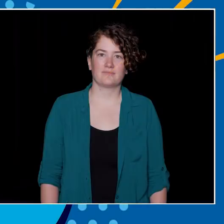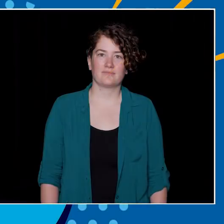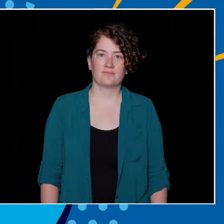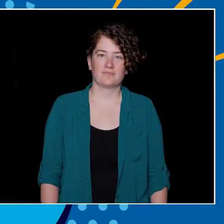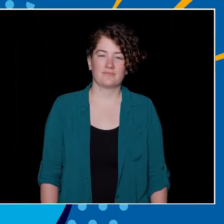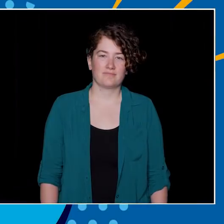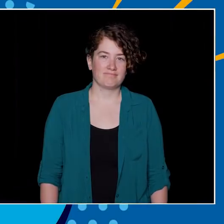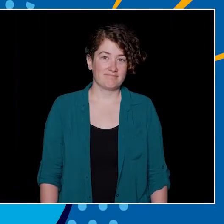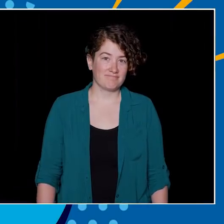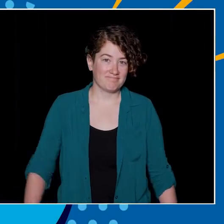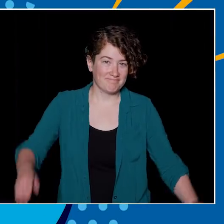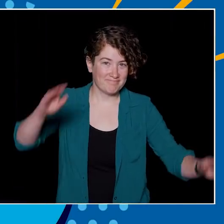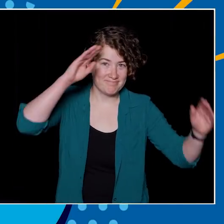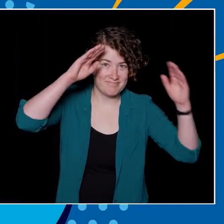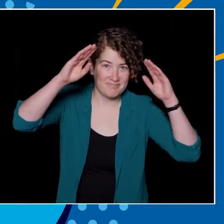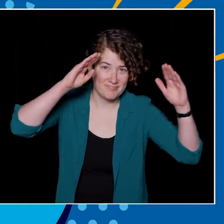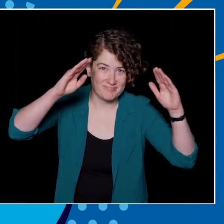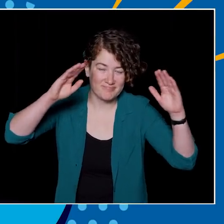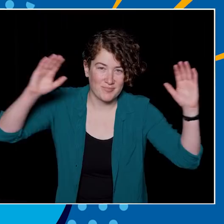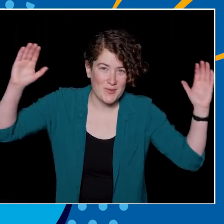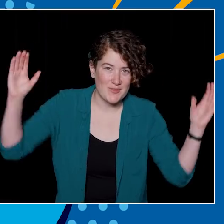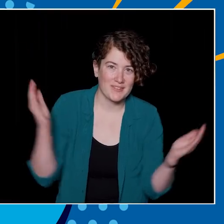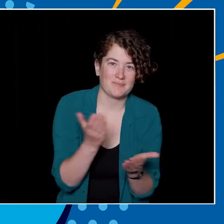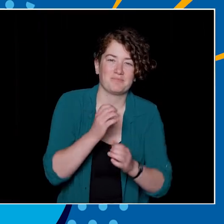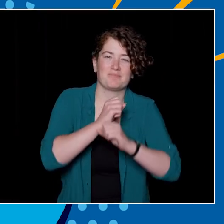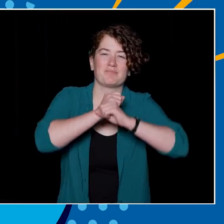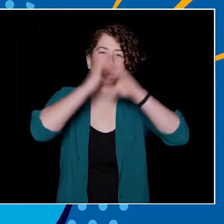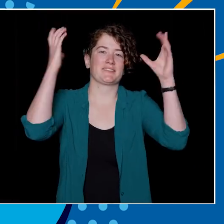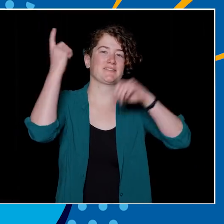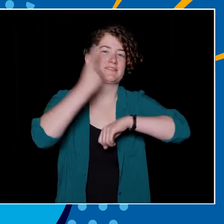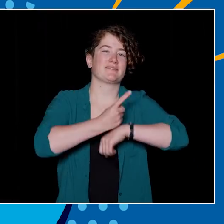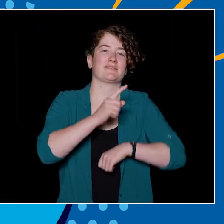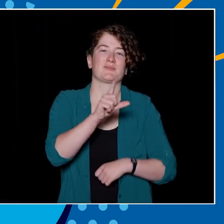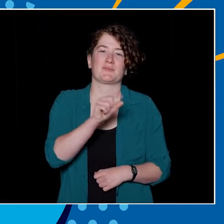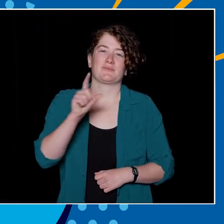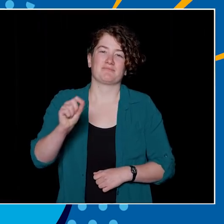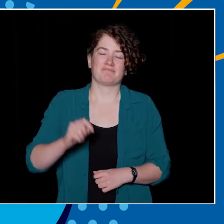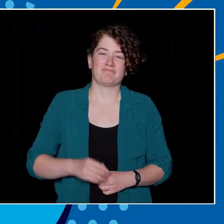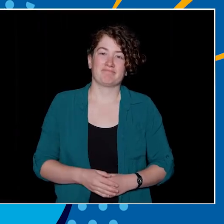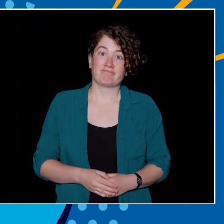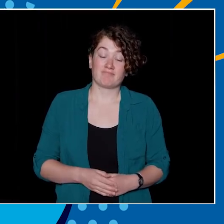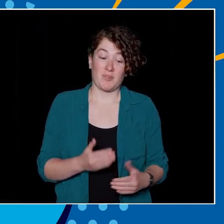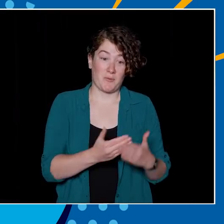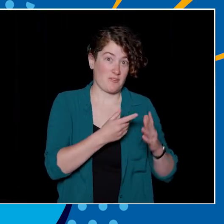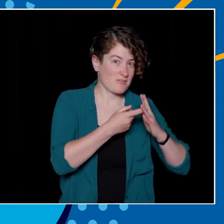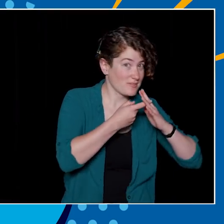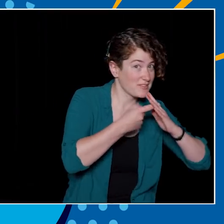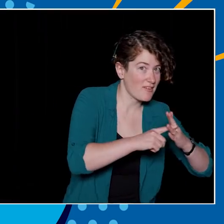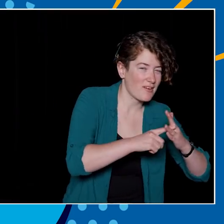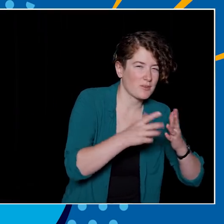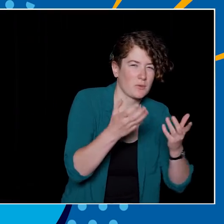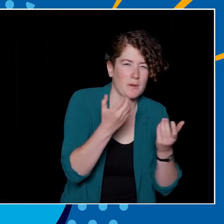Hello, everybody, and welcome to Imagine Day 2020. Before we get started with the Pep Rally, we wanted to test your knowledge and have a bit of fun